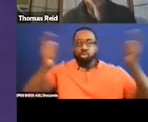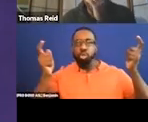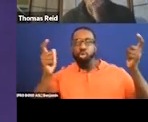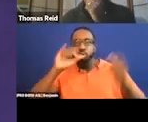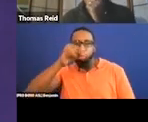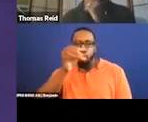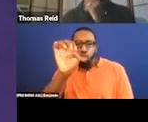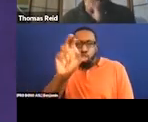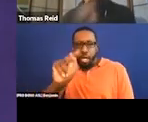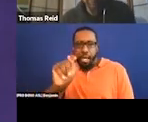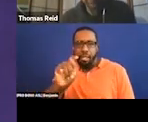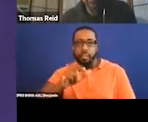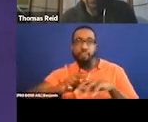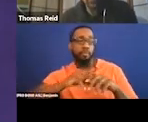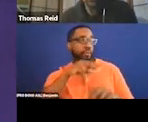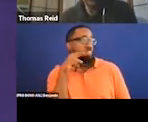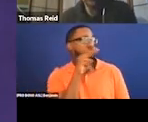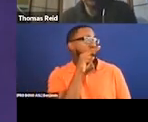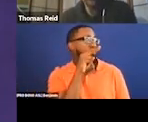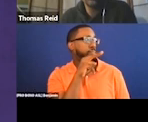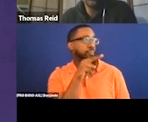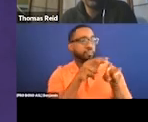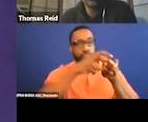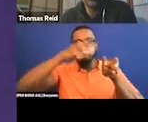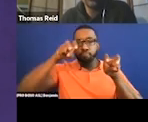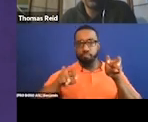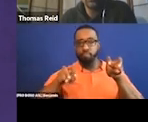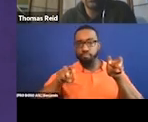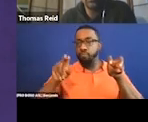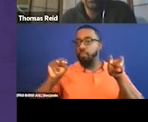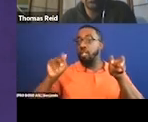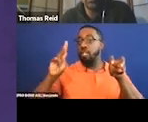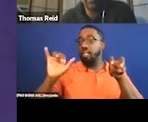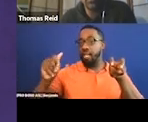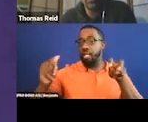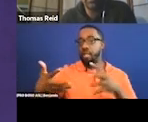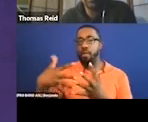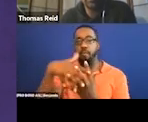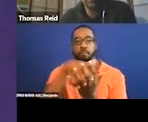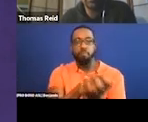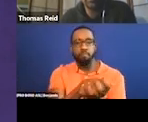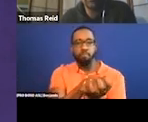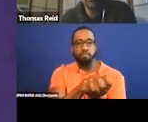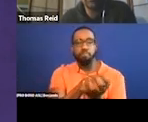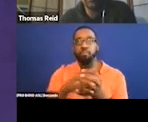T'Challa sits beside nature start who holds his head dauntingly. Ockham glances at the window.